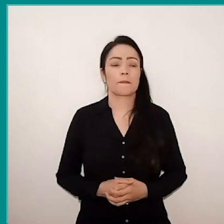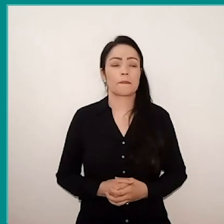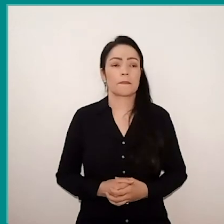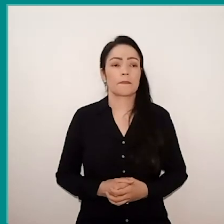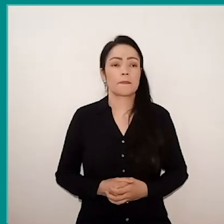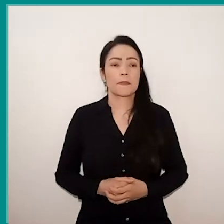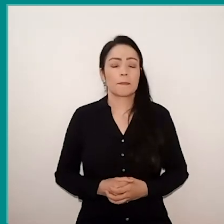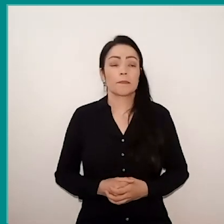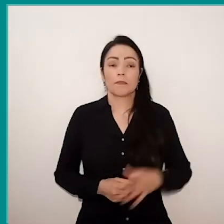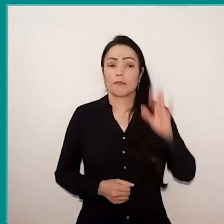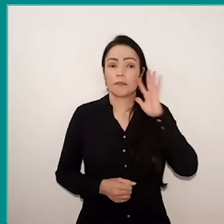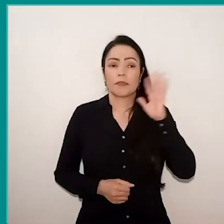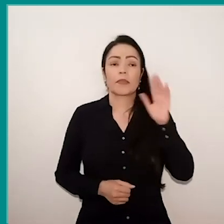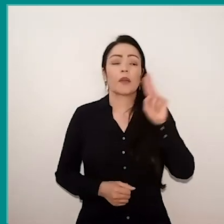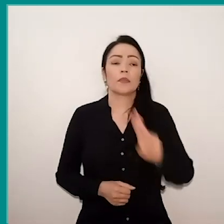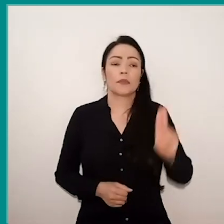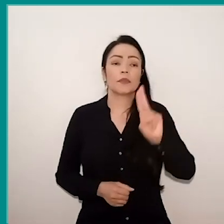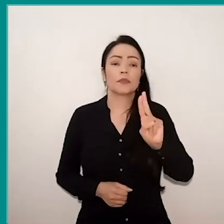think about the use we made it, isn't it?